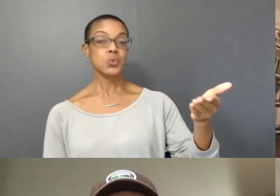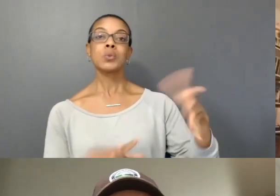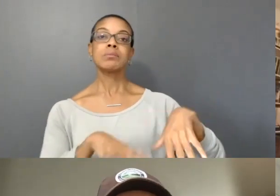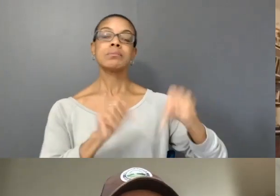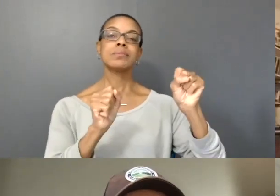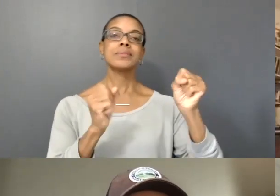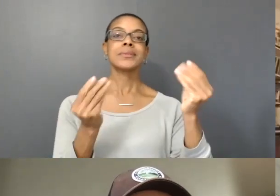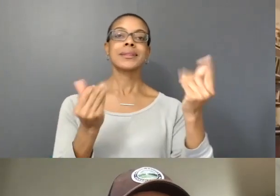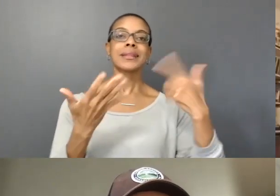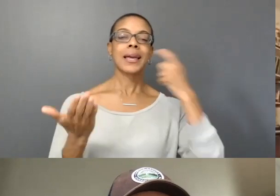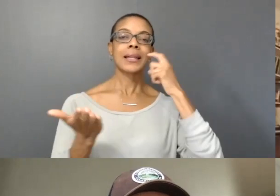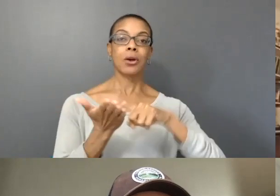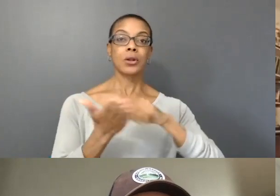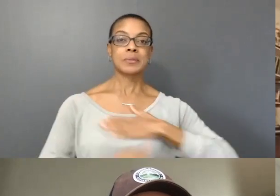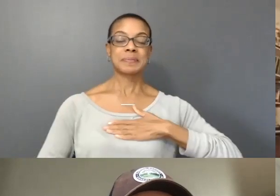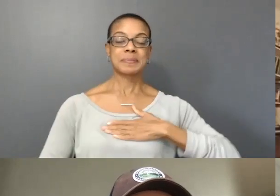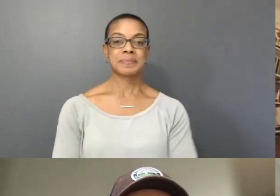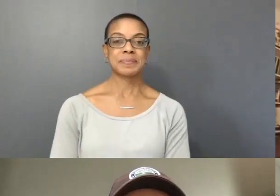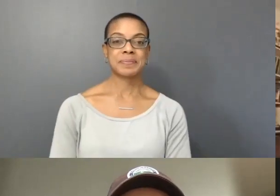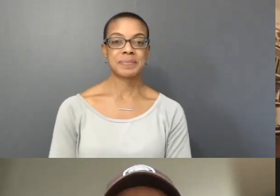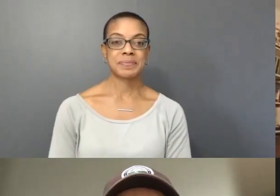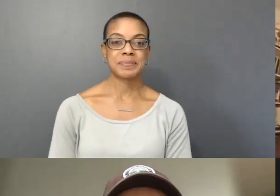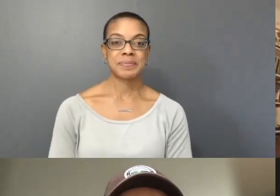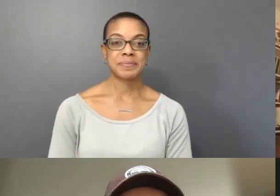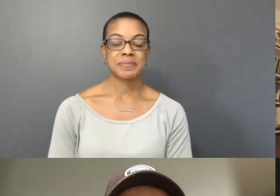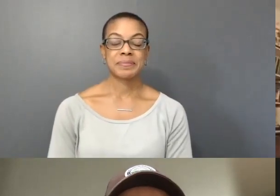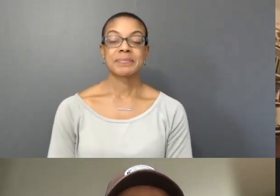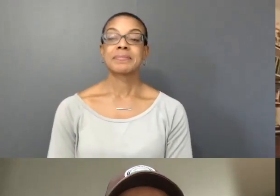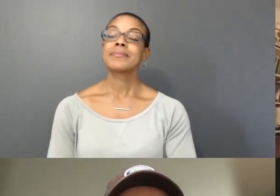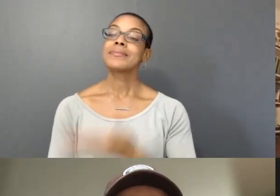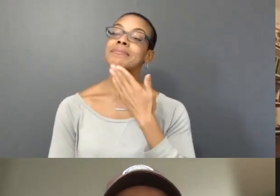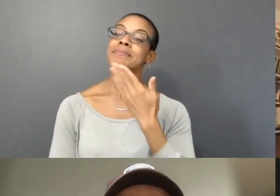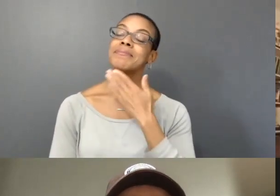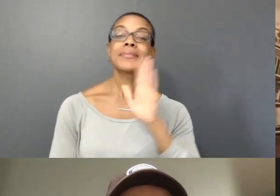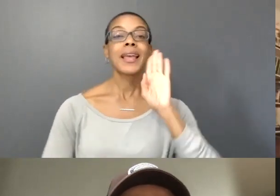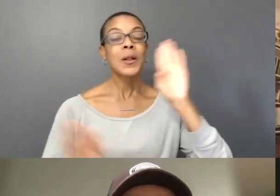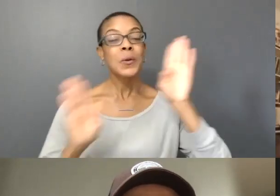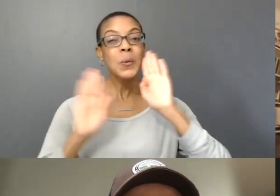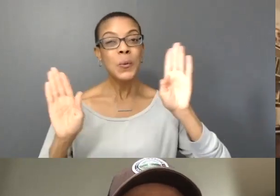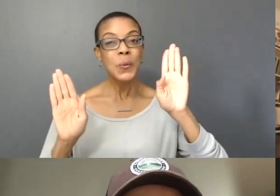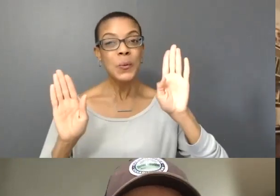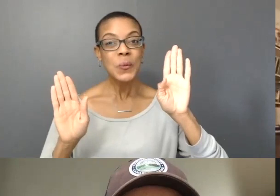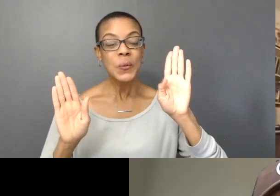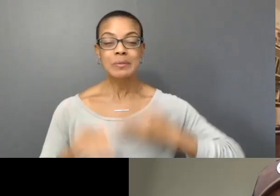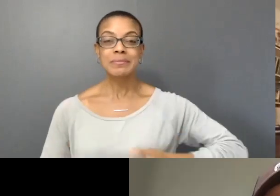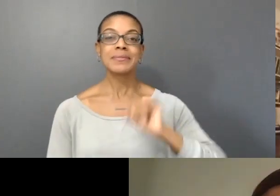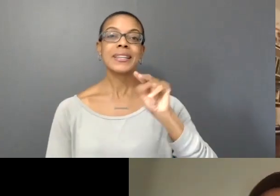Thanks Rinchen. Hello everyone, my name is Indrit.